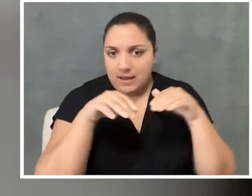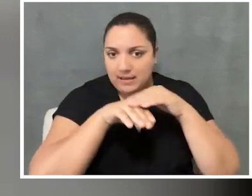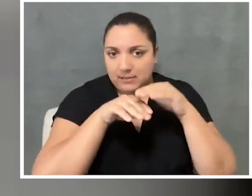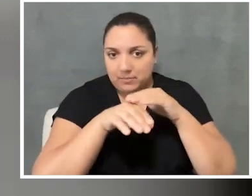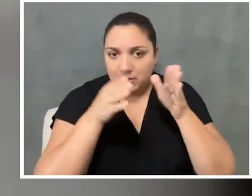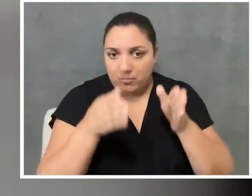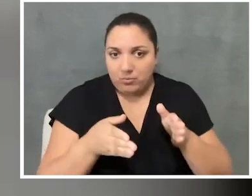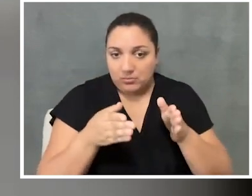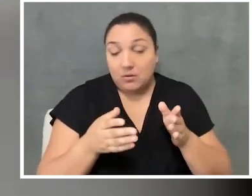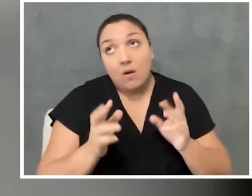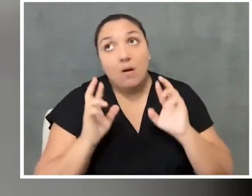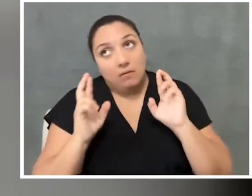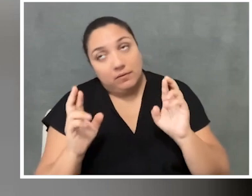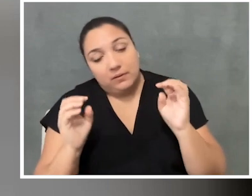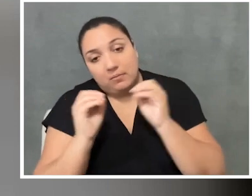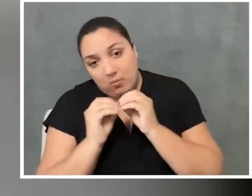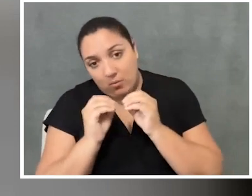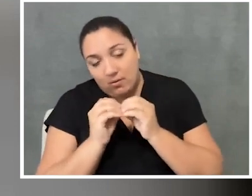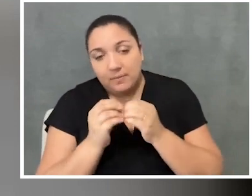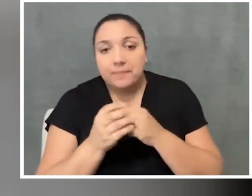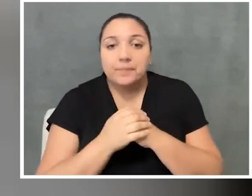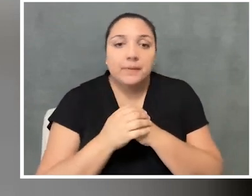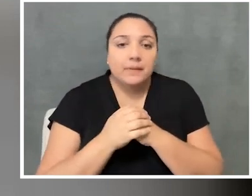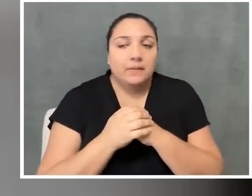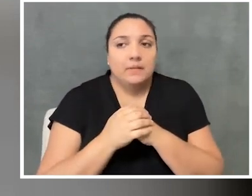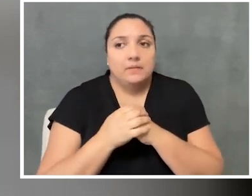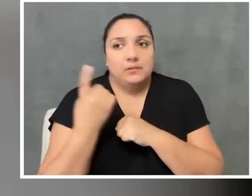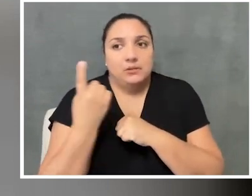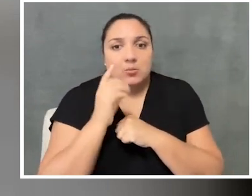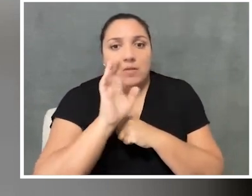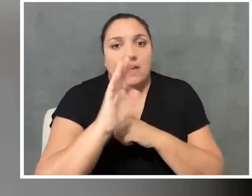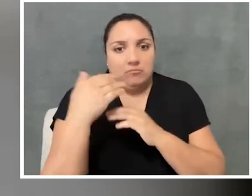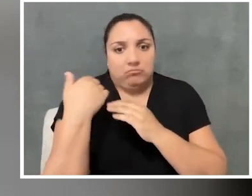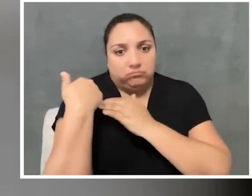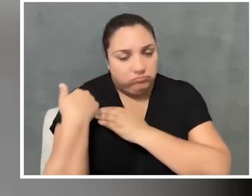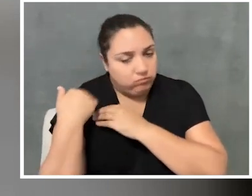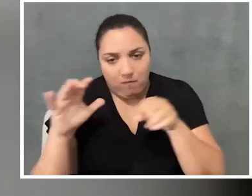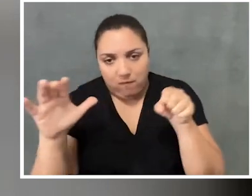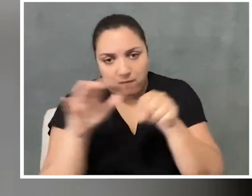hopefully more, you know, someone whose role is 100% dedicated to accessibility,